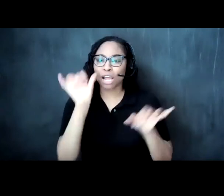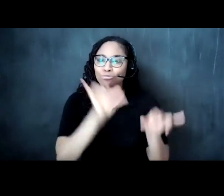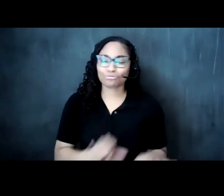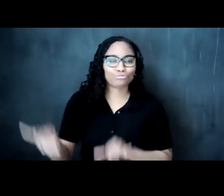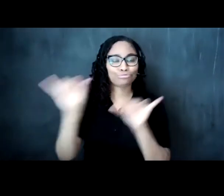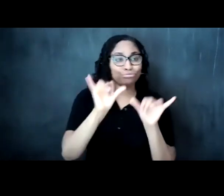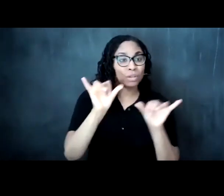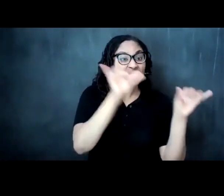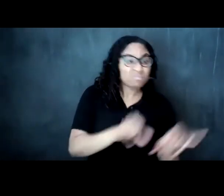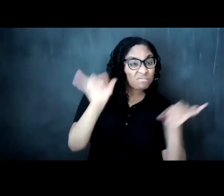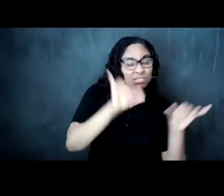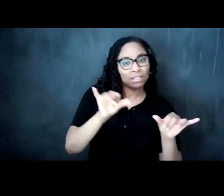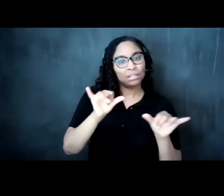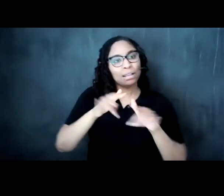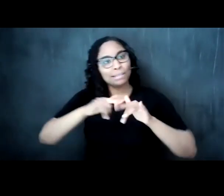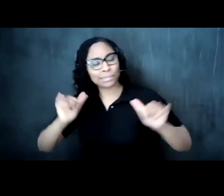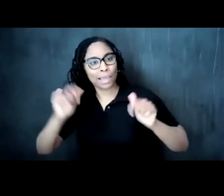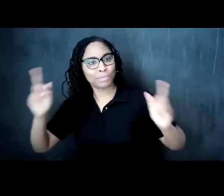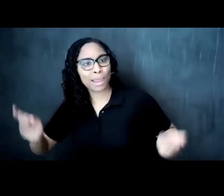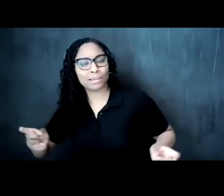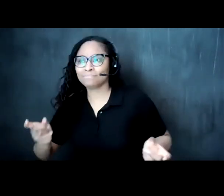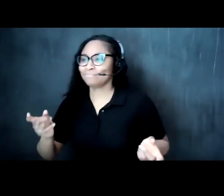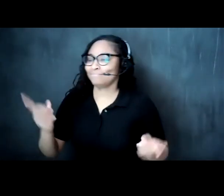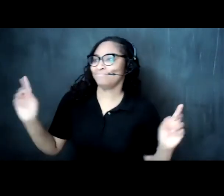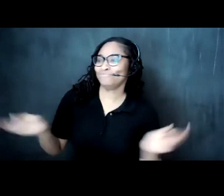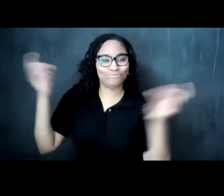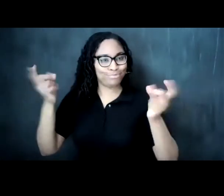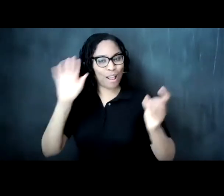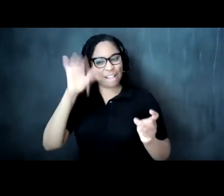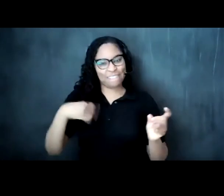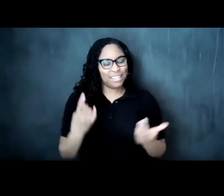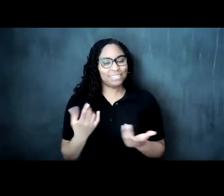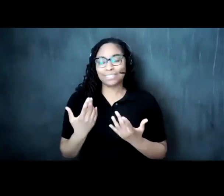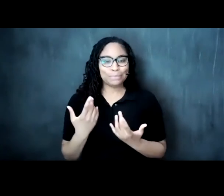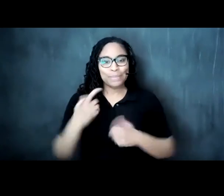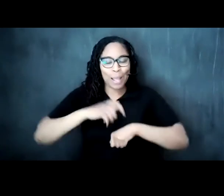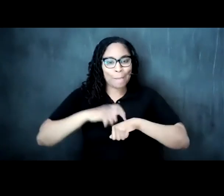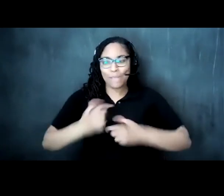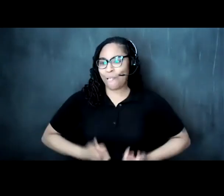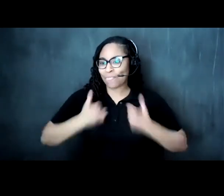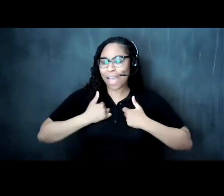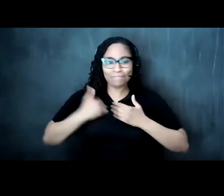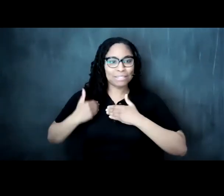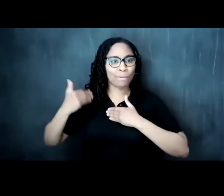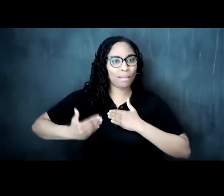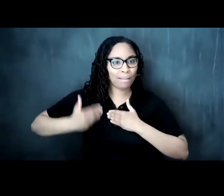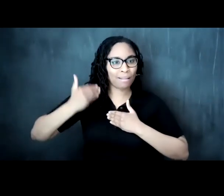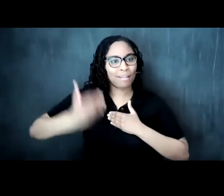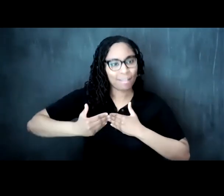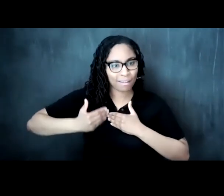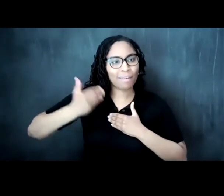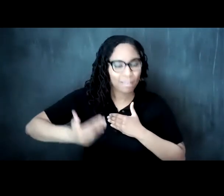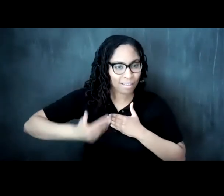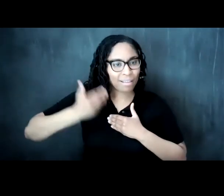moments of celebration these rites of passage that cascade down through rounds of tea surfing